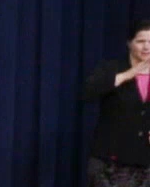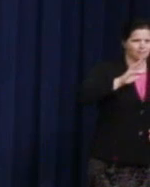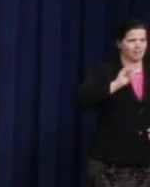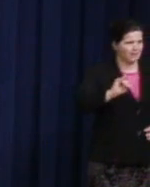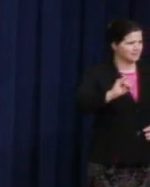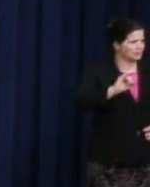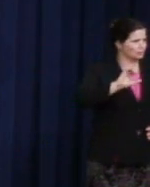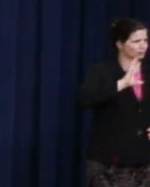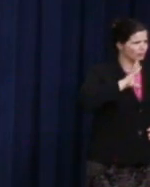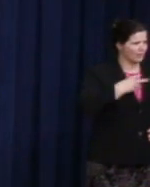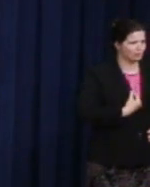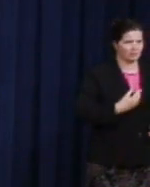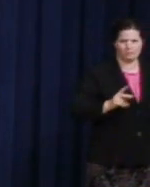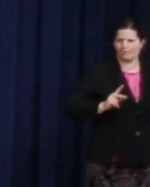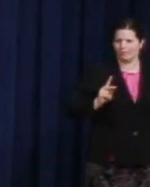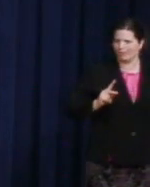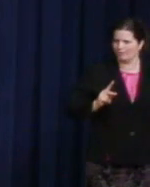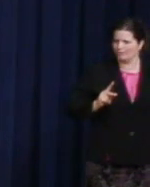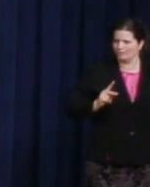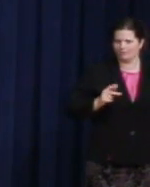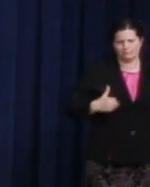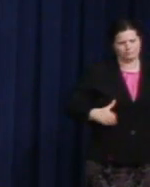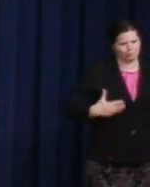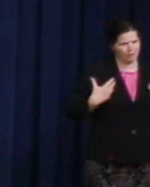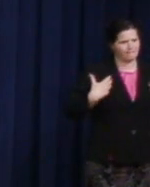He was brave.